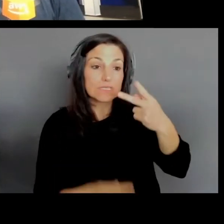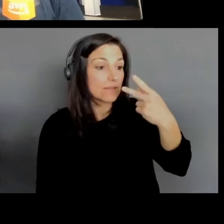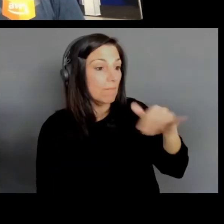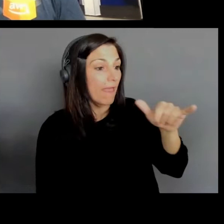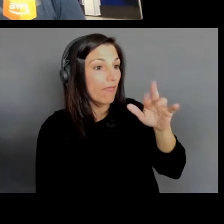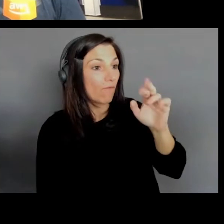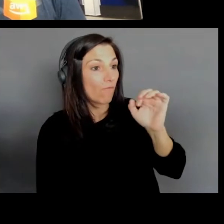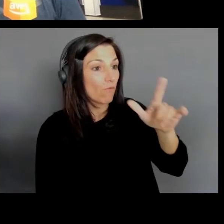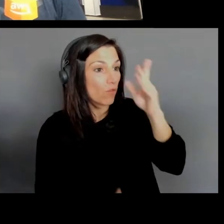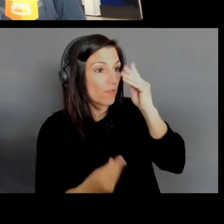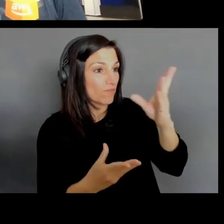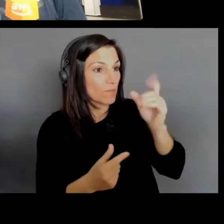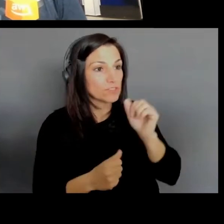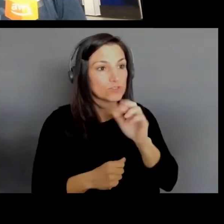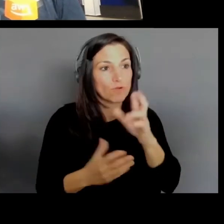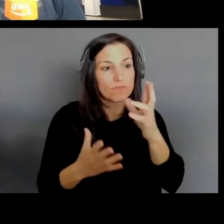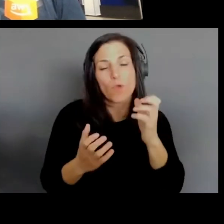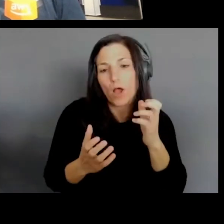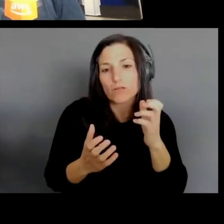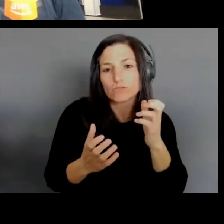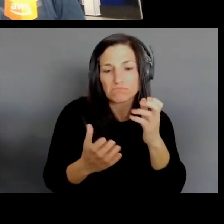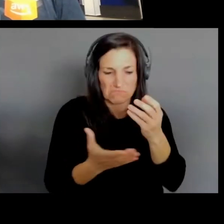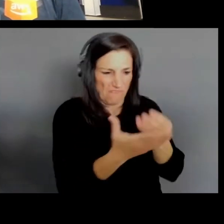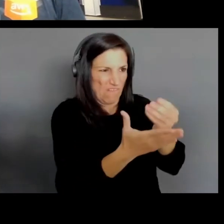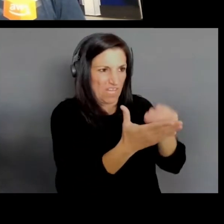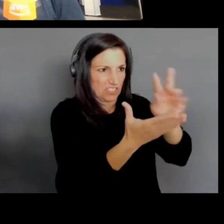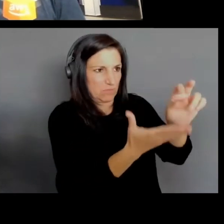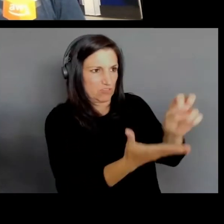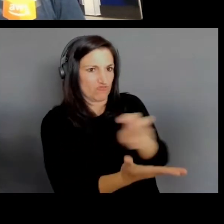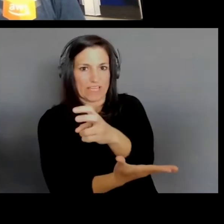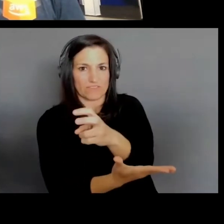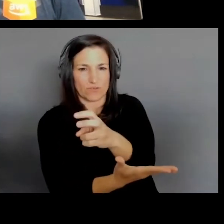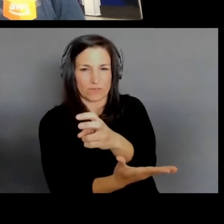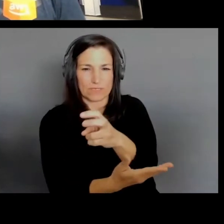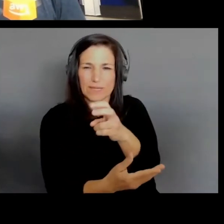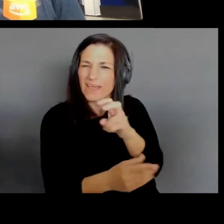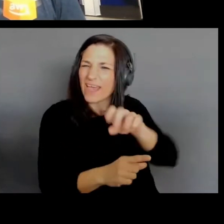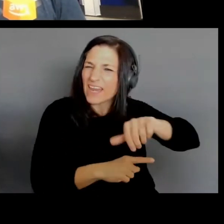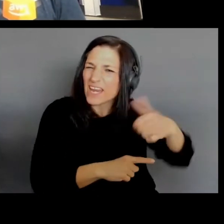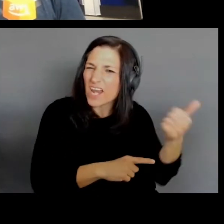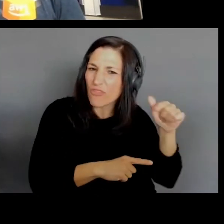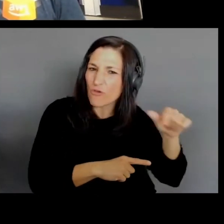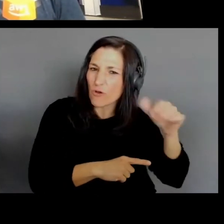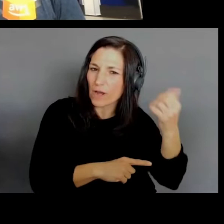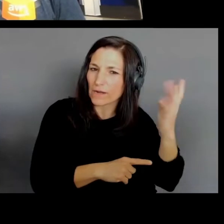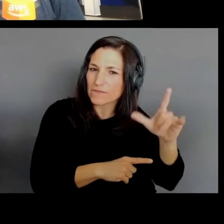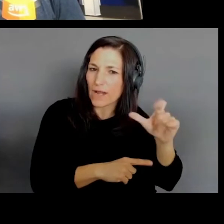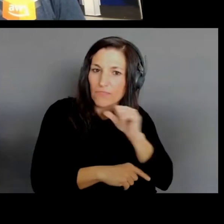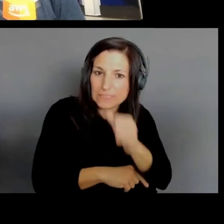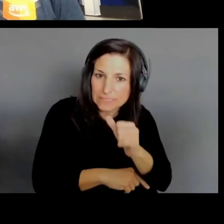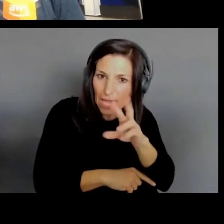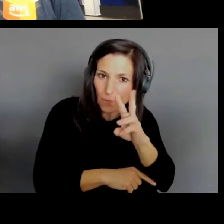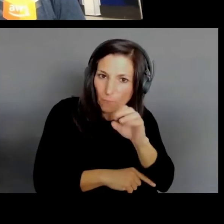and they ask it in that other channel that's not Wickr, beyond it just being in Wickr and being safe from adversaries,